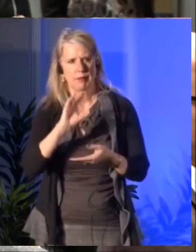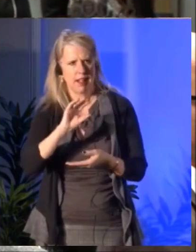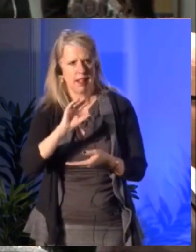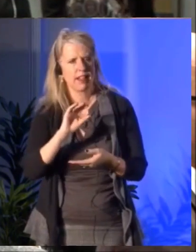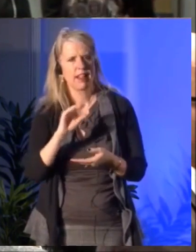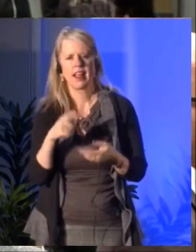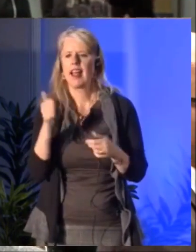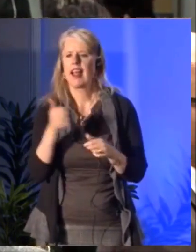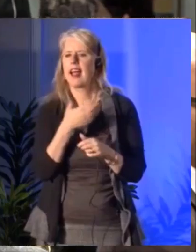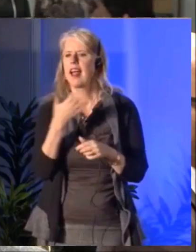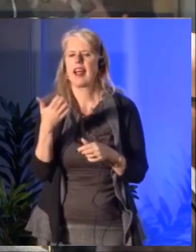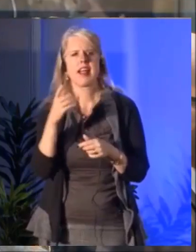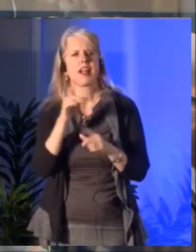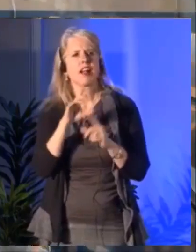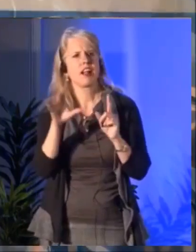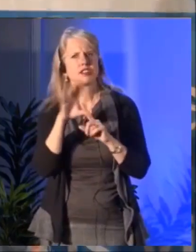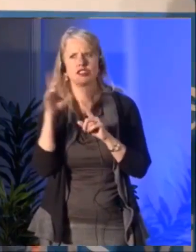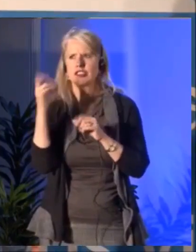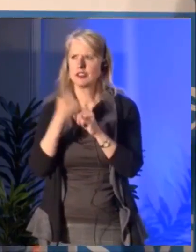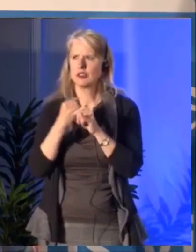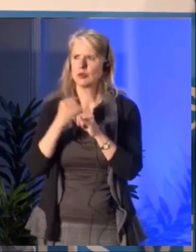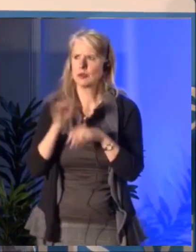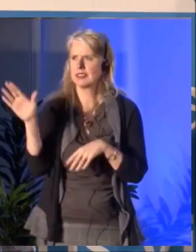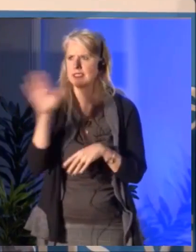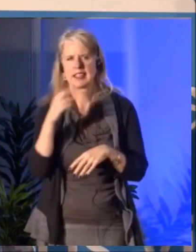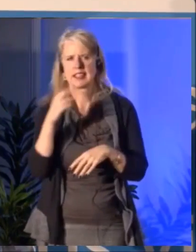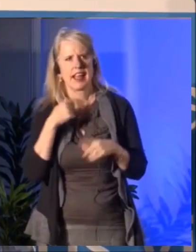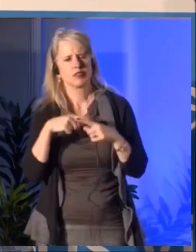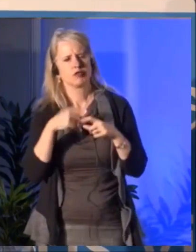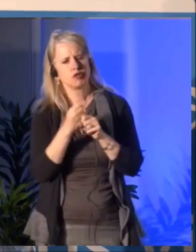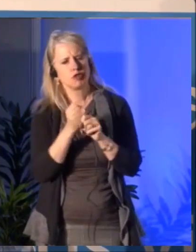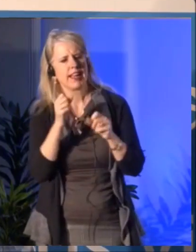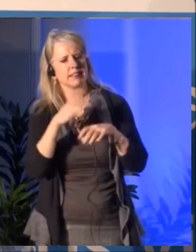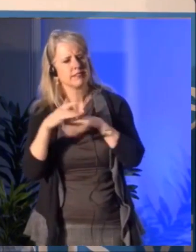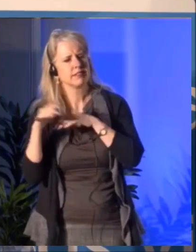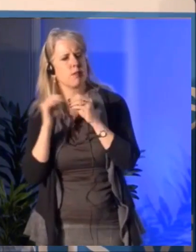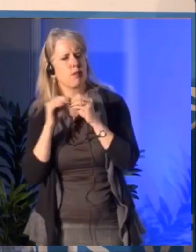in the cultural sector. Simon Brault: Okay, I don't know about full-time positions.